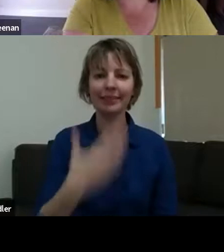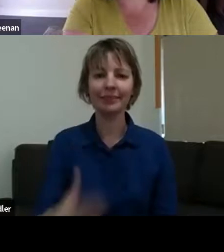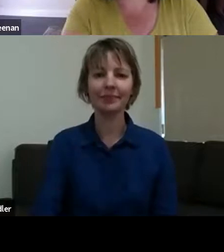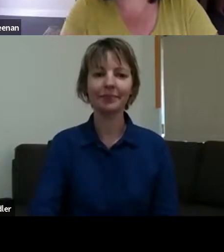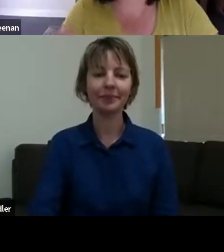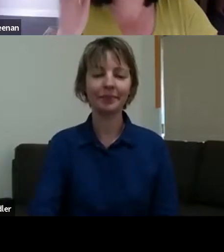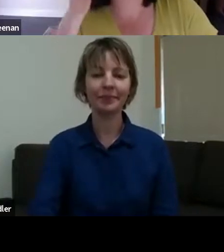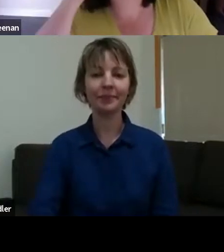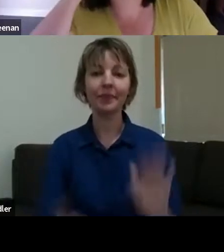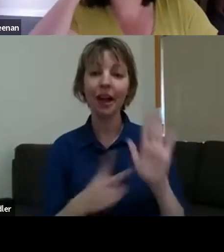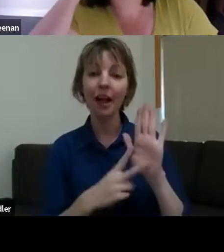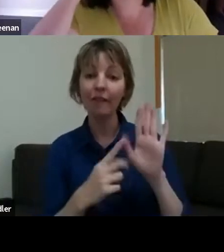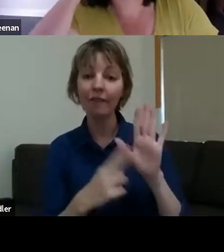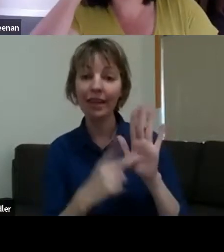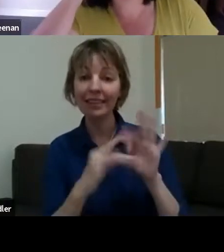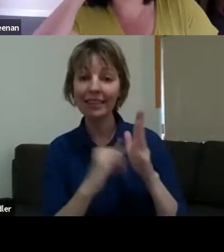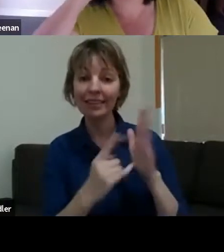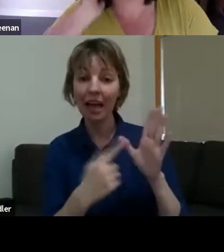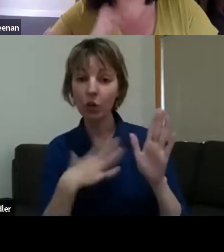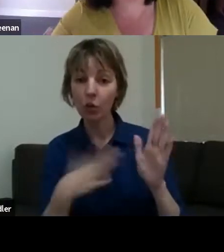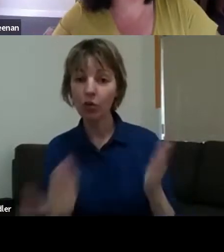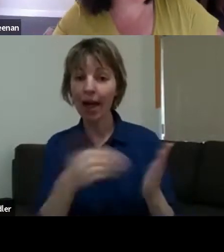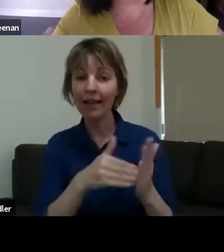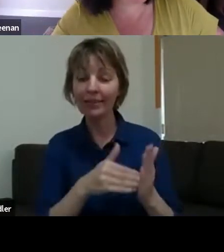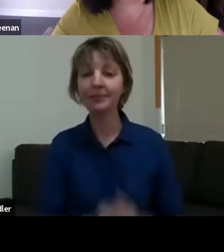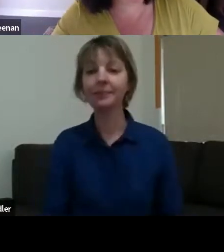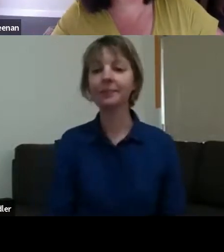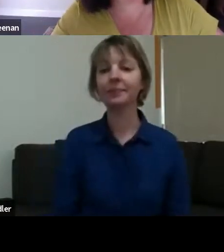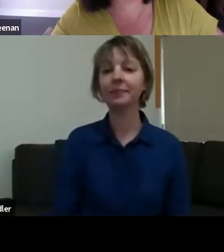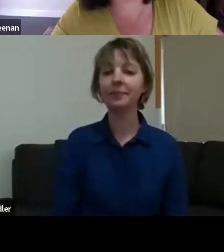question? >> VANESSA KEENAN: Yeah, thanks. It's something that's really